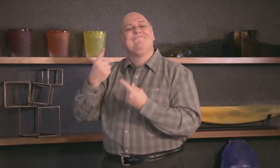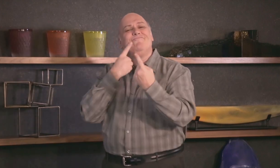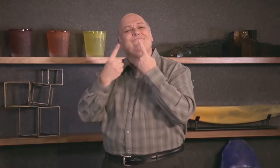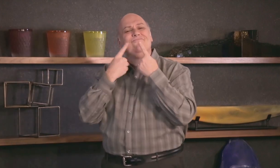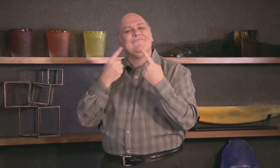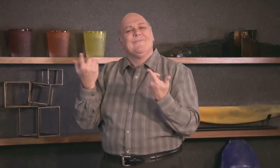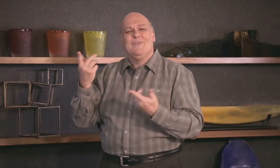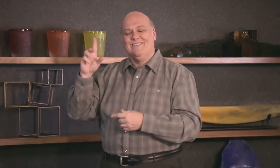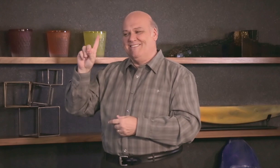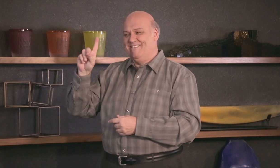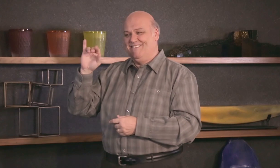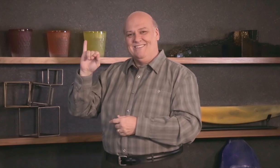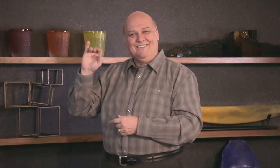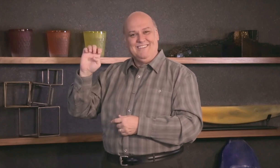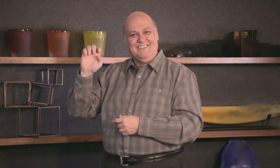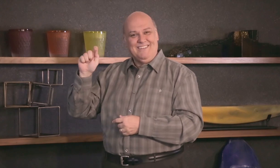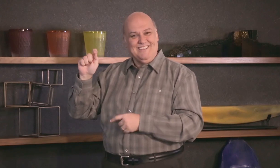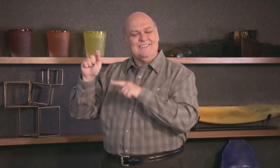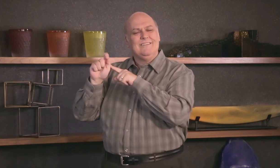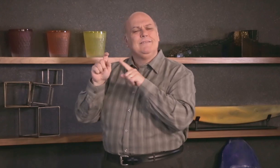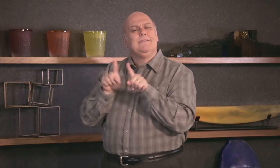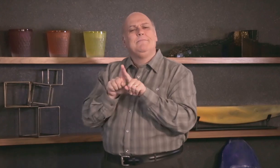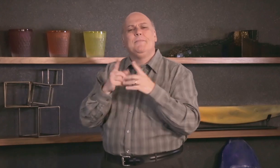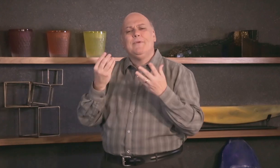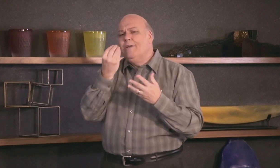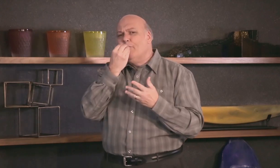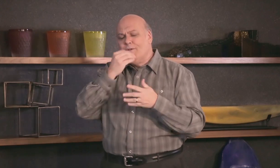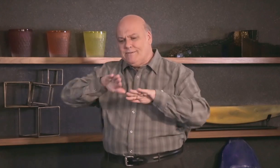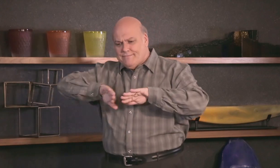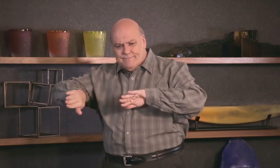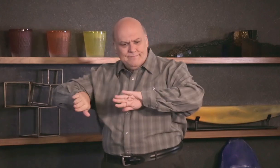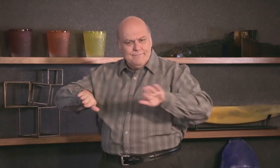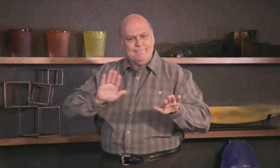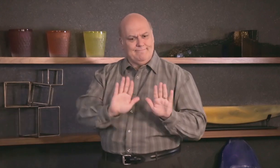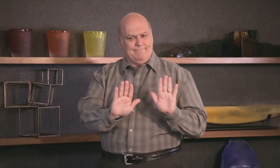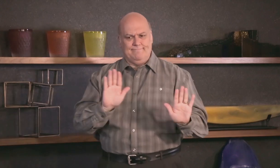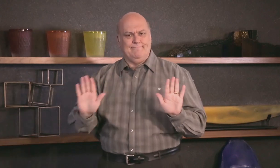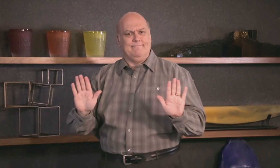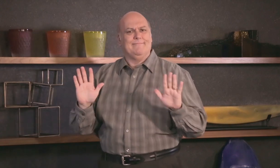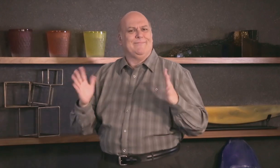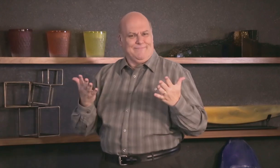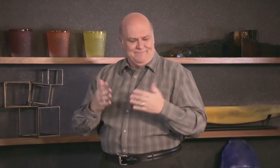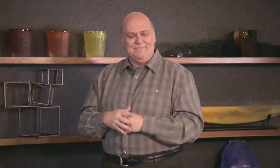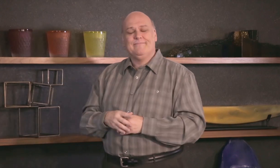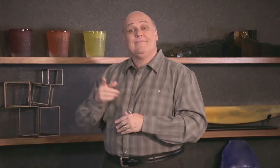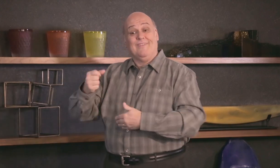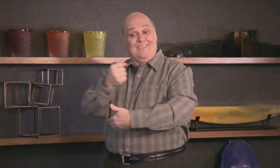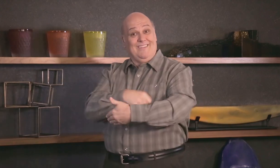We talk about a Food Diet - where people may avoid specific food items for health reasons.